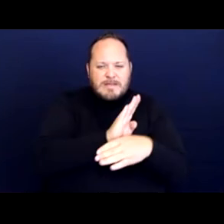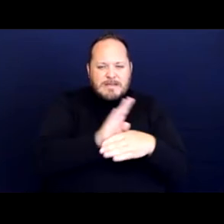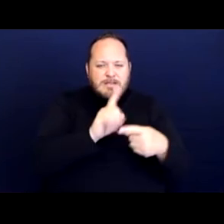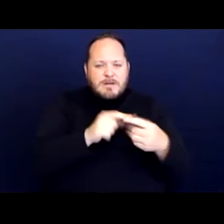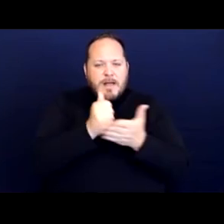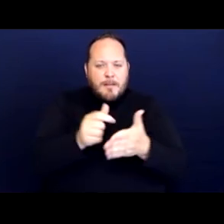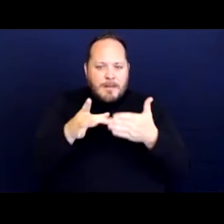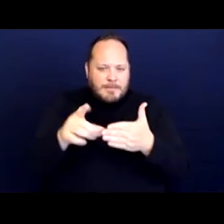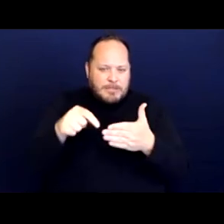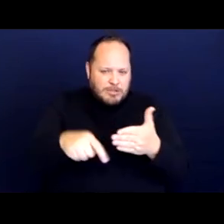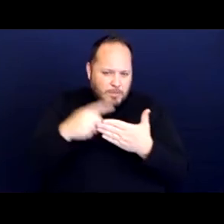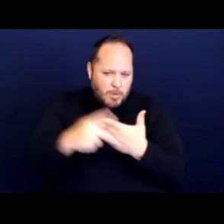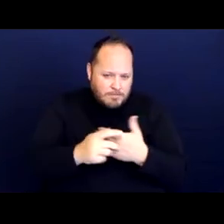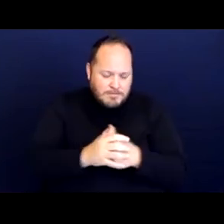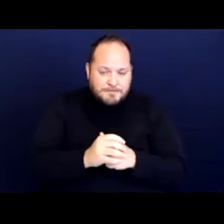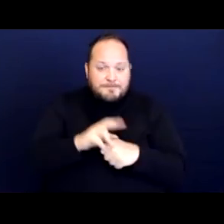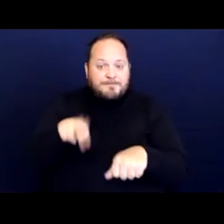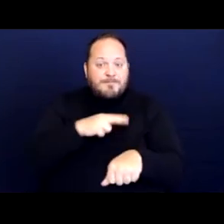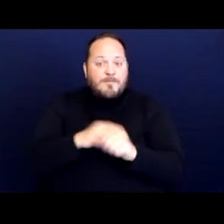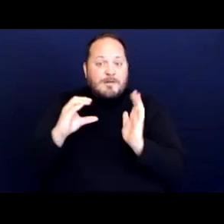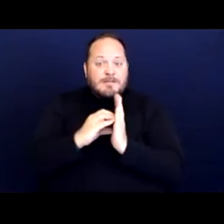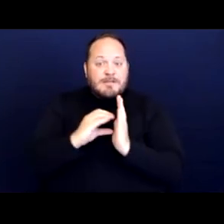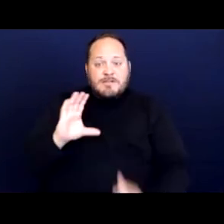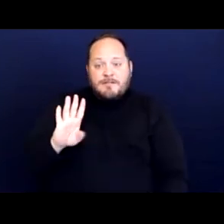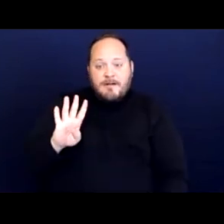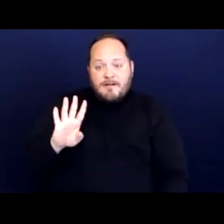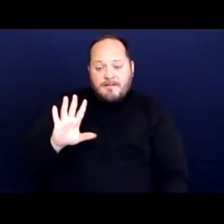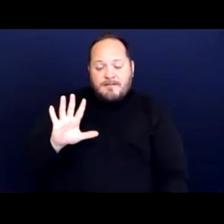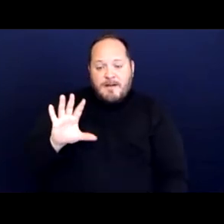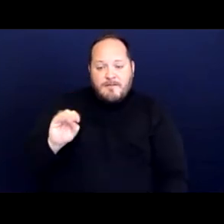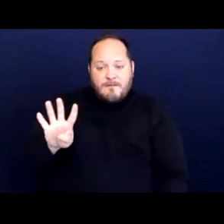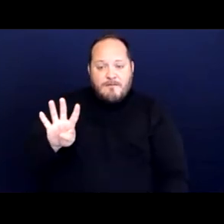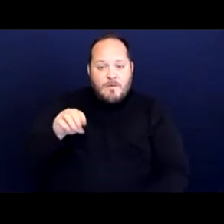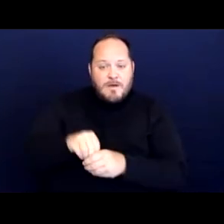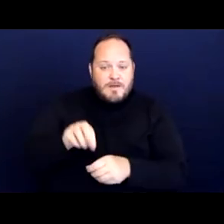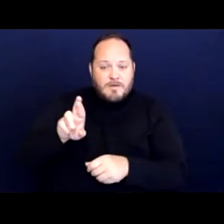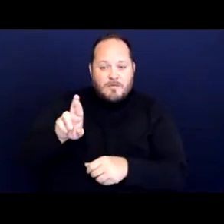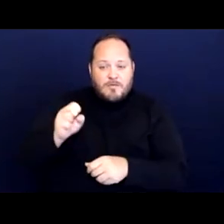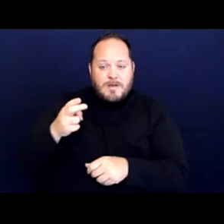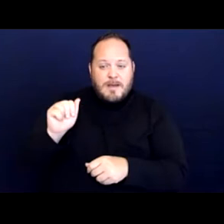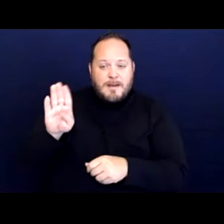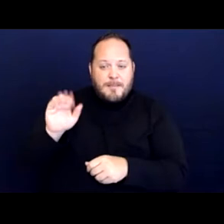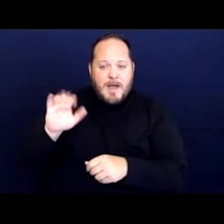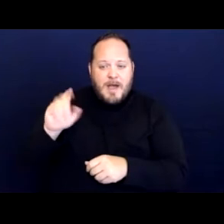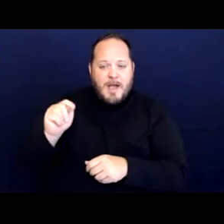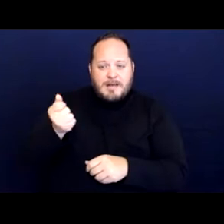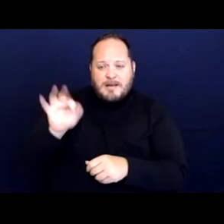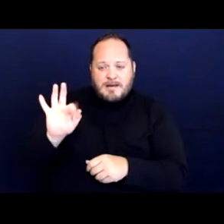And then of course Section 504 of the Rehabilitation Act of 1973